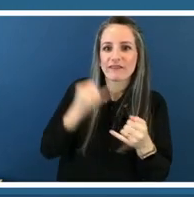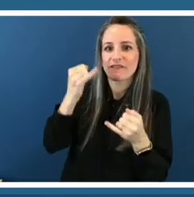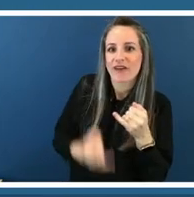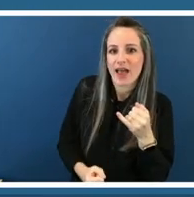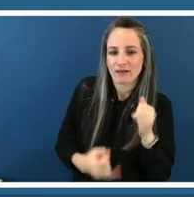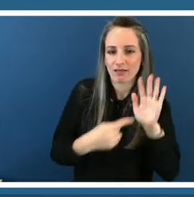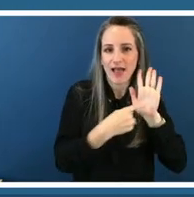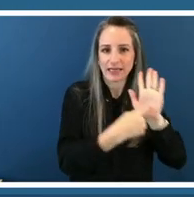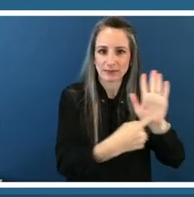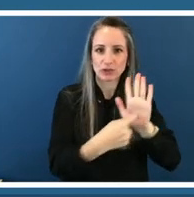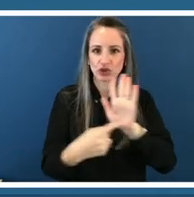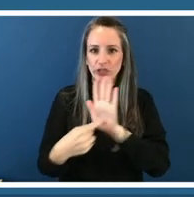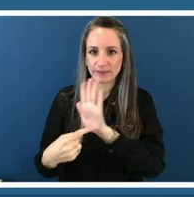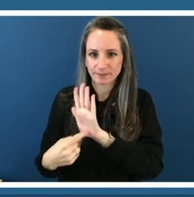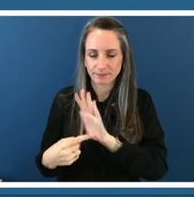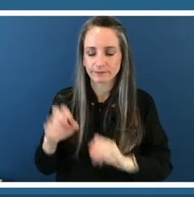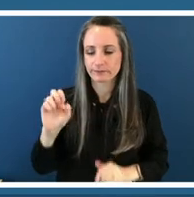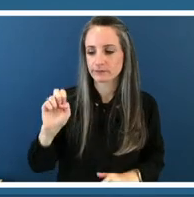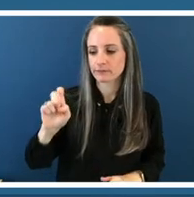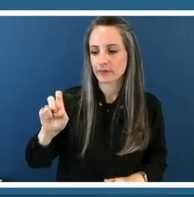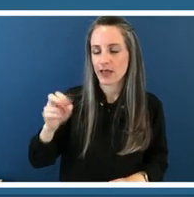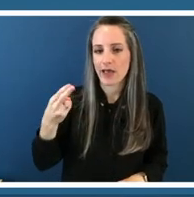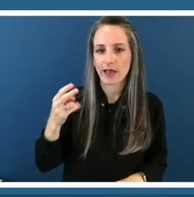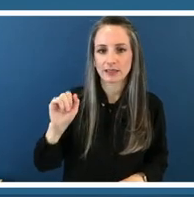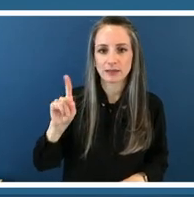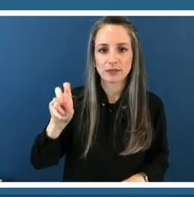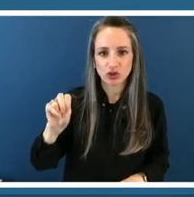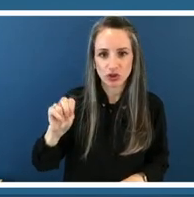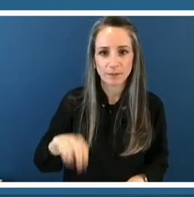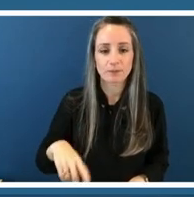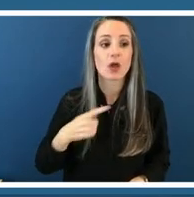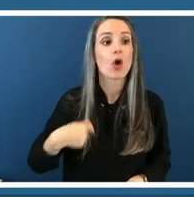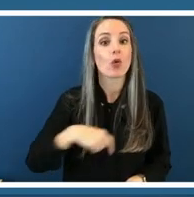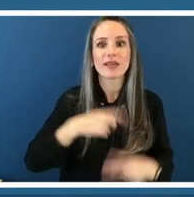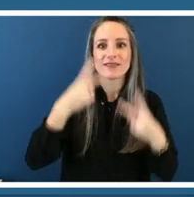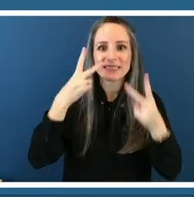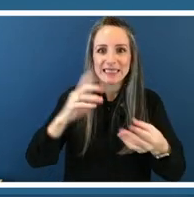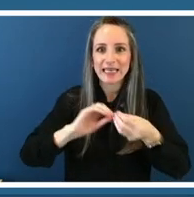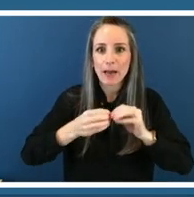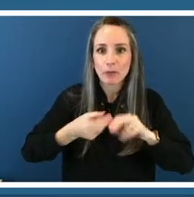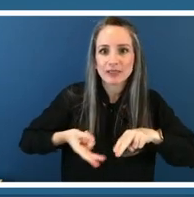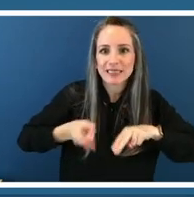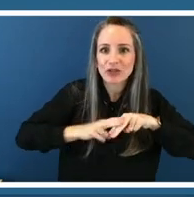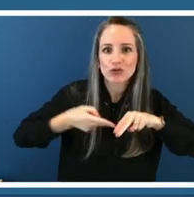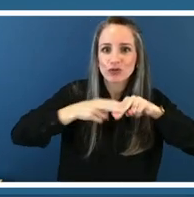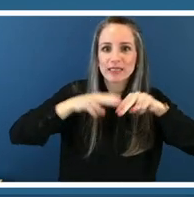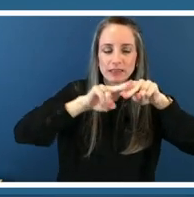seen numbers increase in programming not just